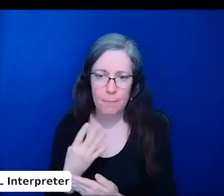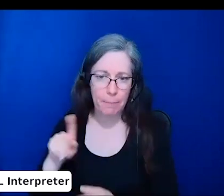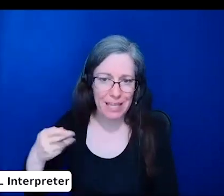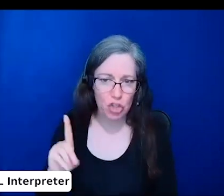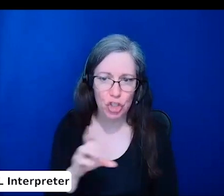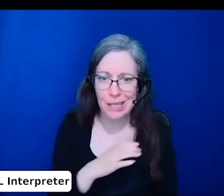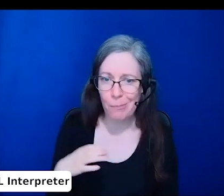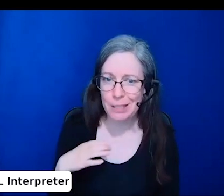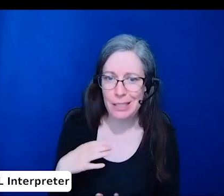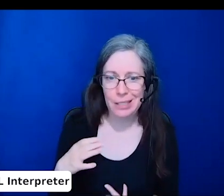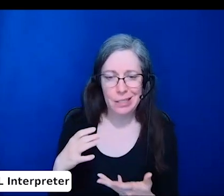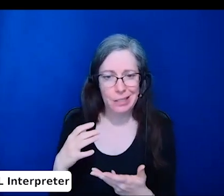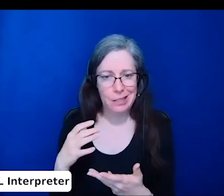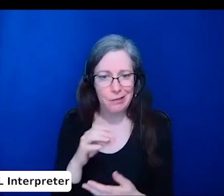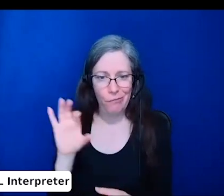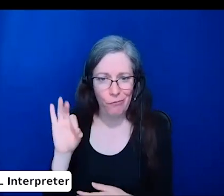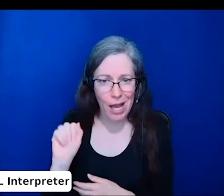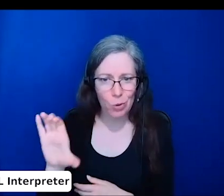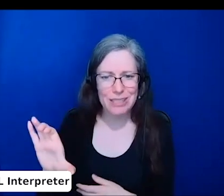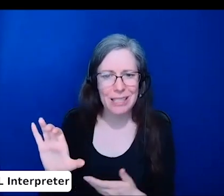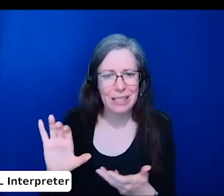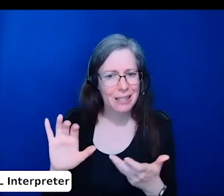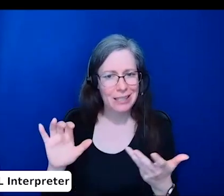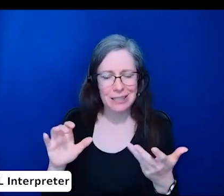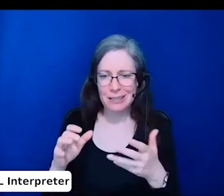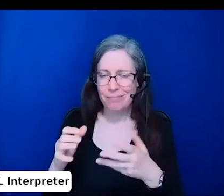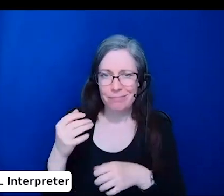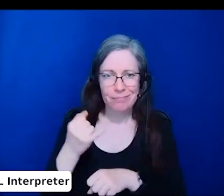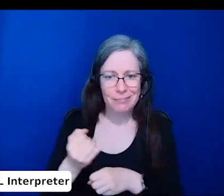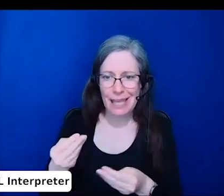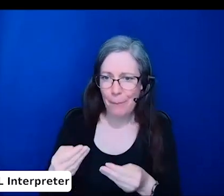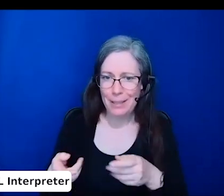and essential role of anonymity in facilitating accessibility efforts